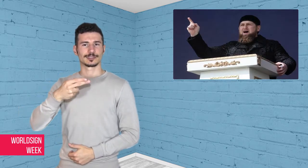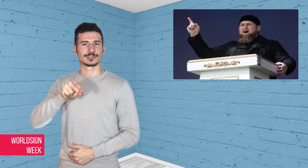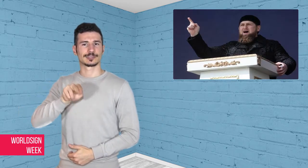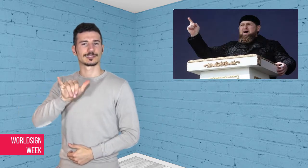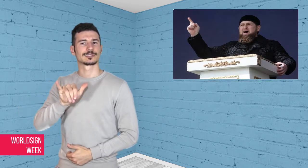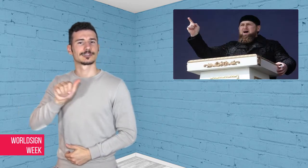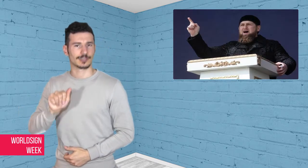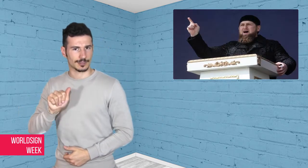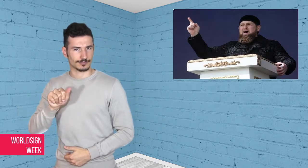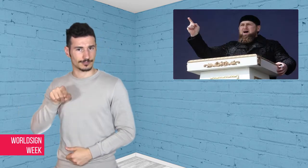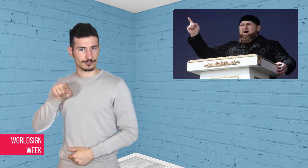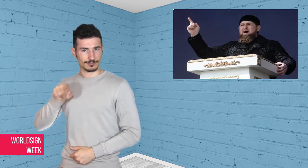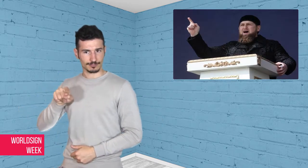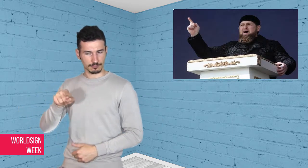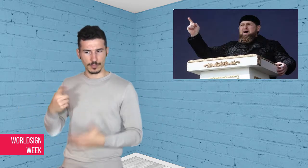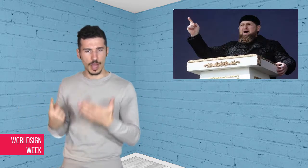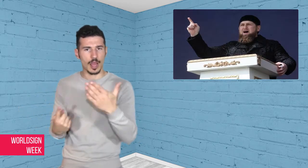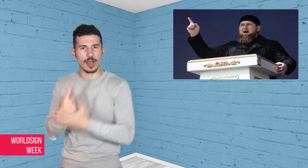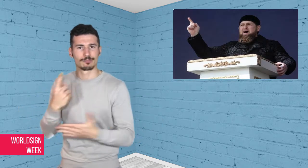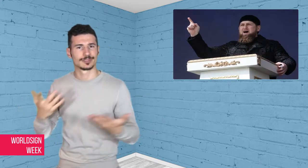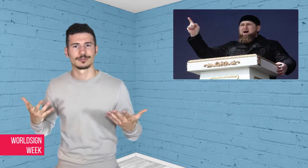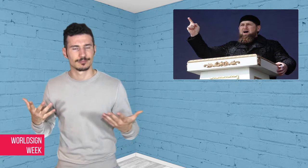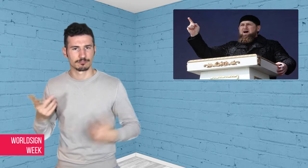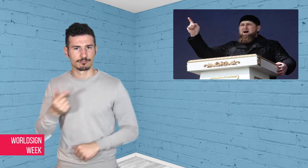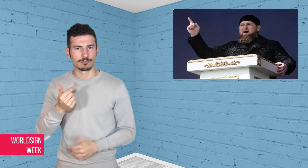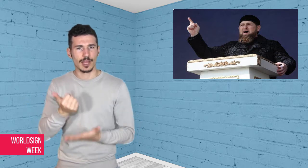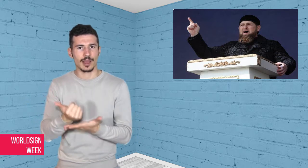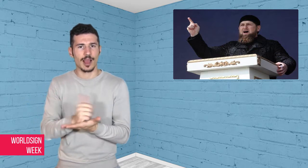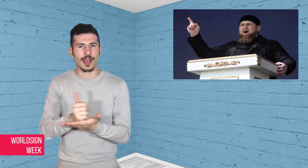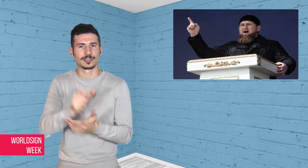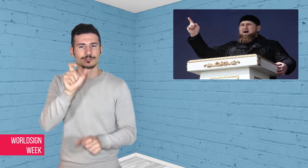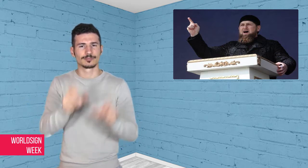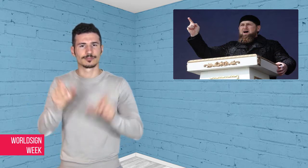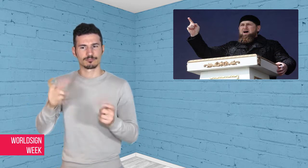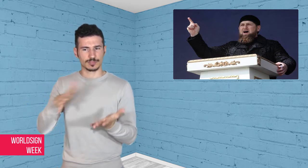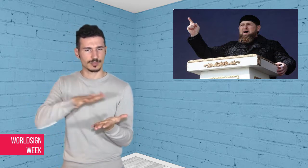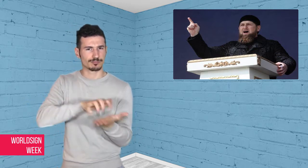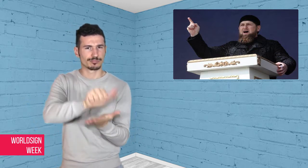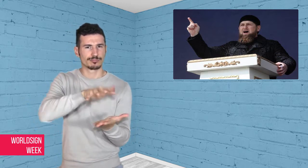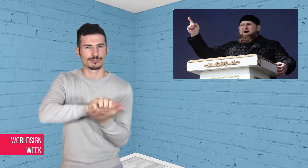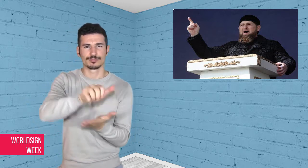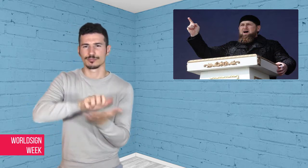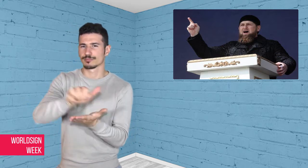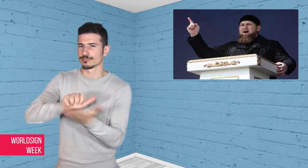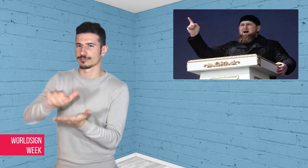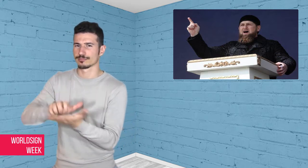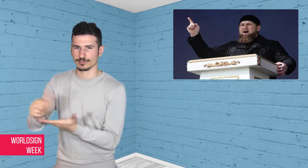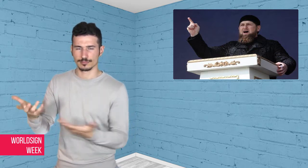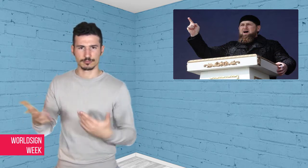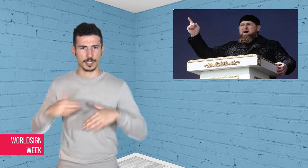are said to be the first concentration